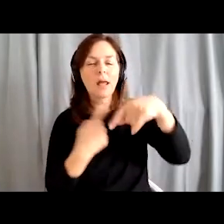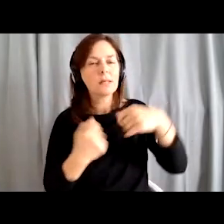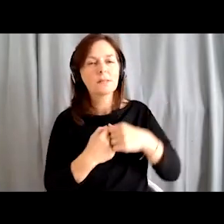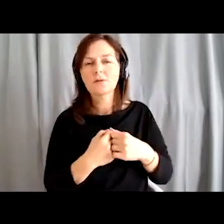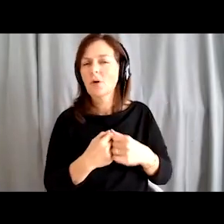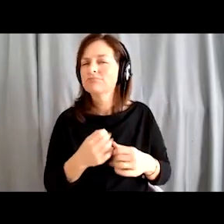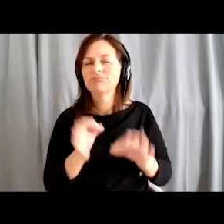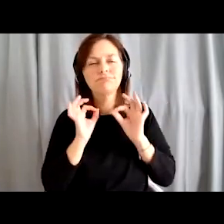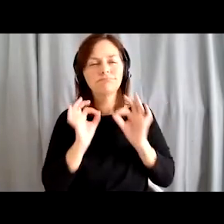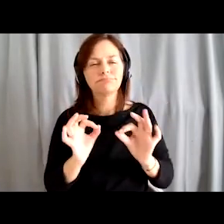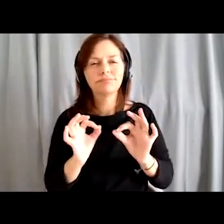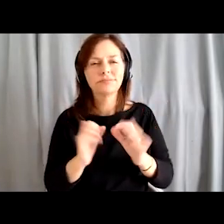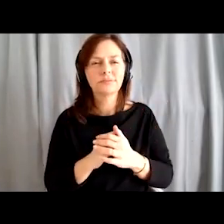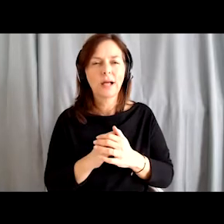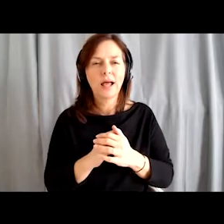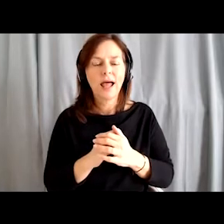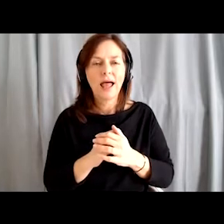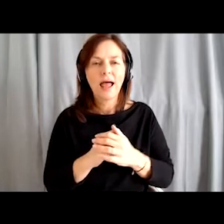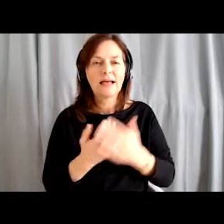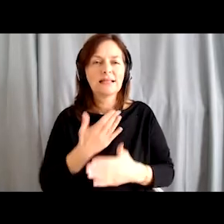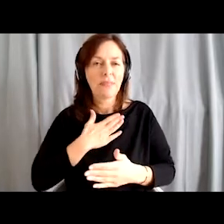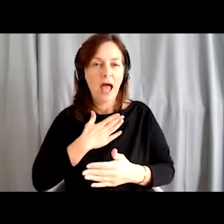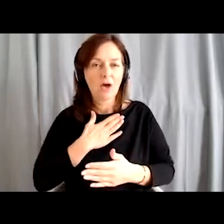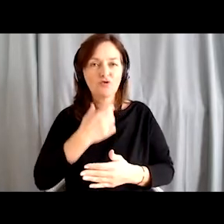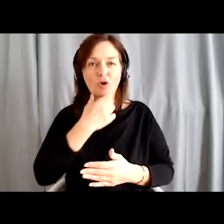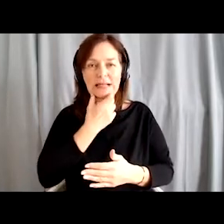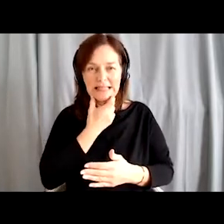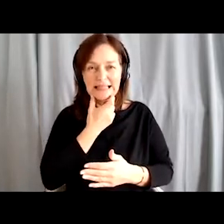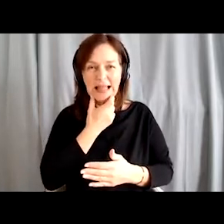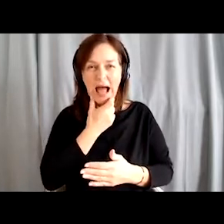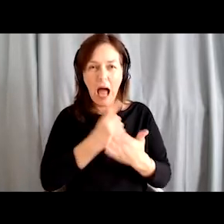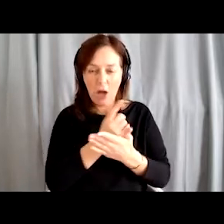I think that this is very important for our age,